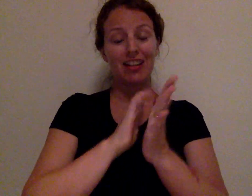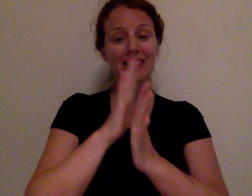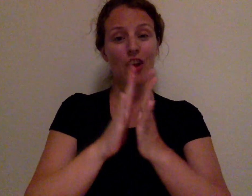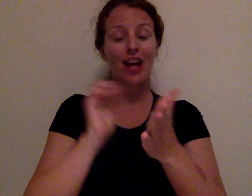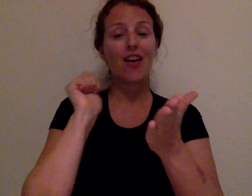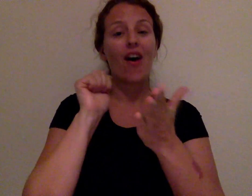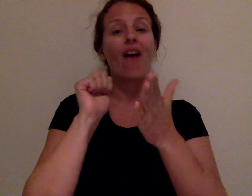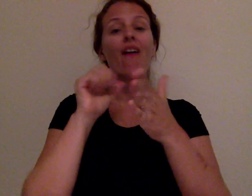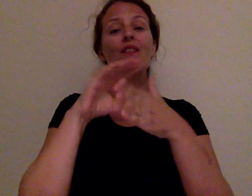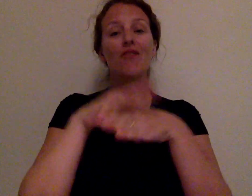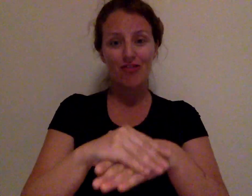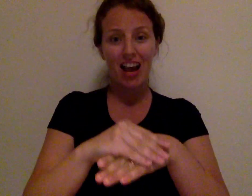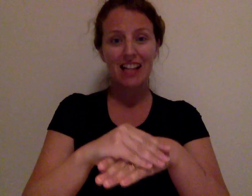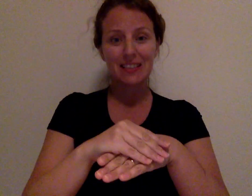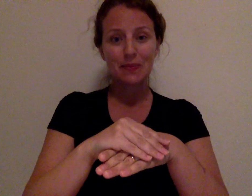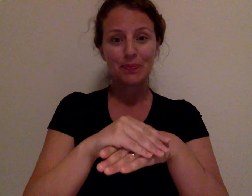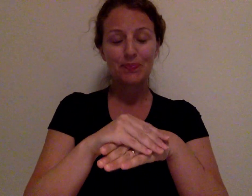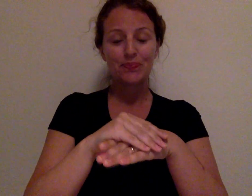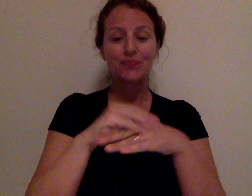Correct sign , "friend"